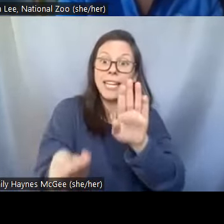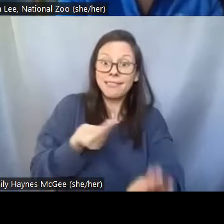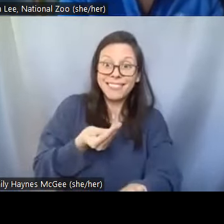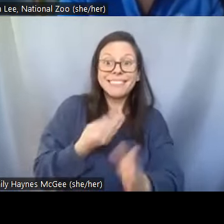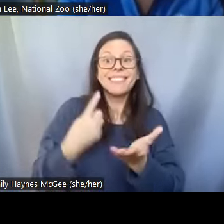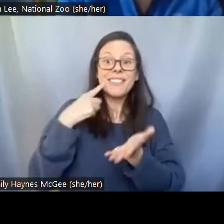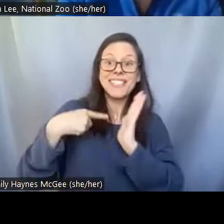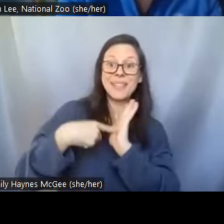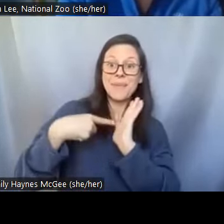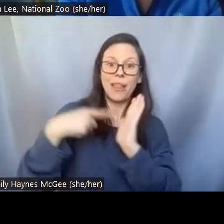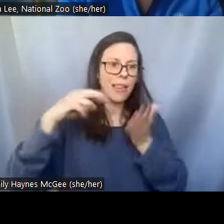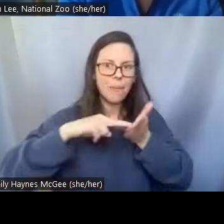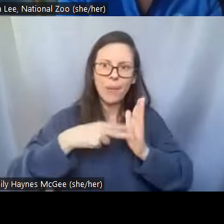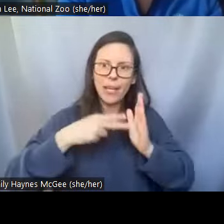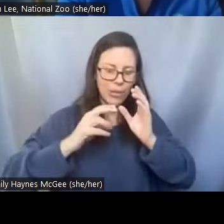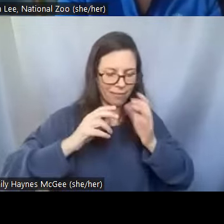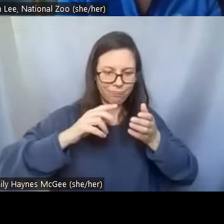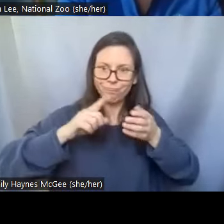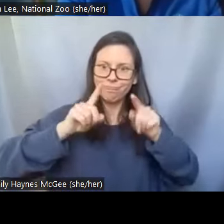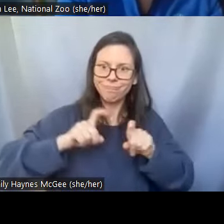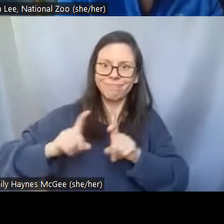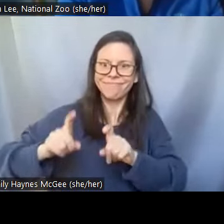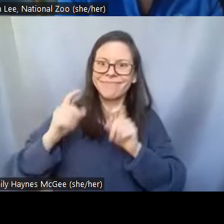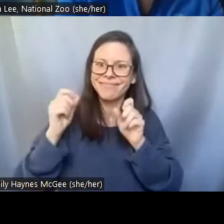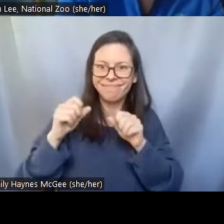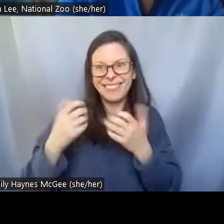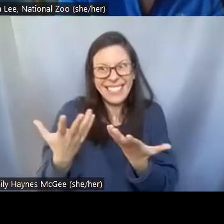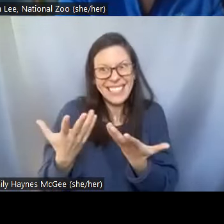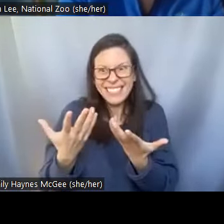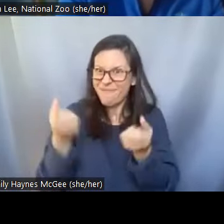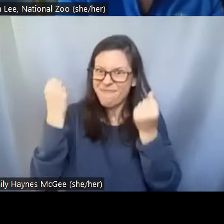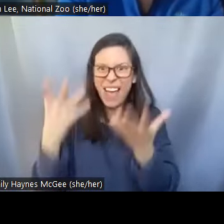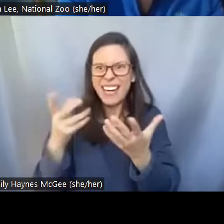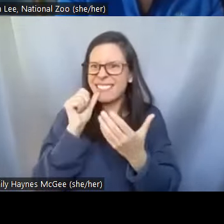there are a lot of domestic cat out there. >>Shellie: Yes, that's really really neat and a very similar